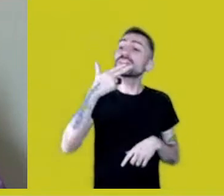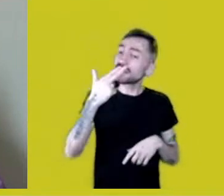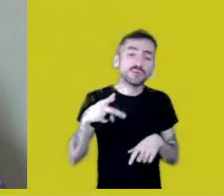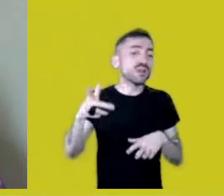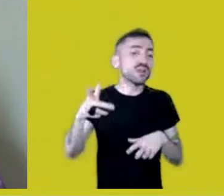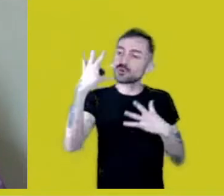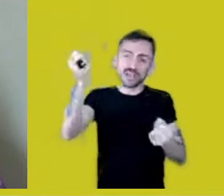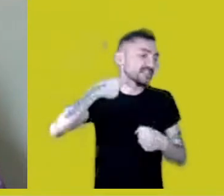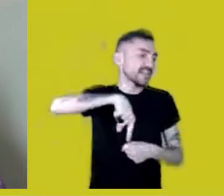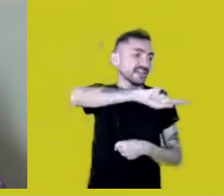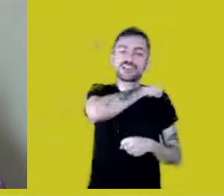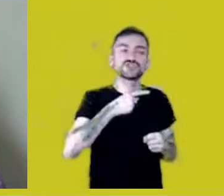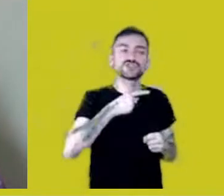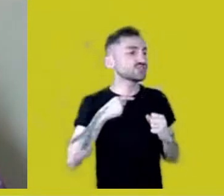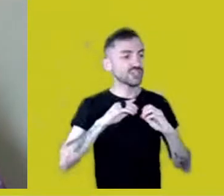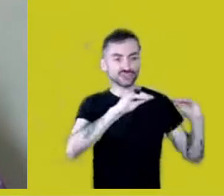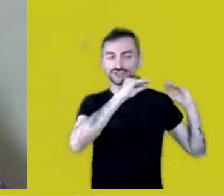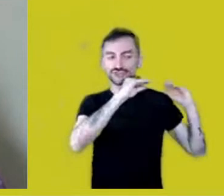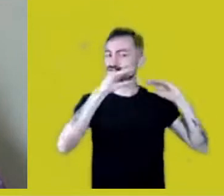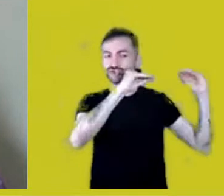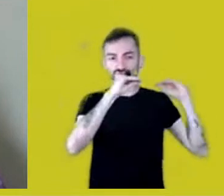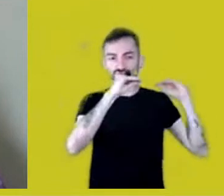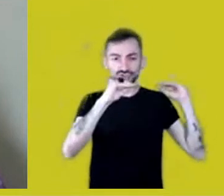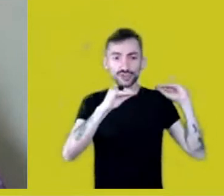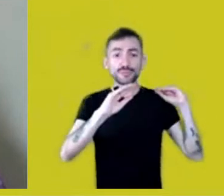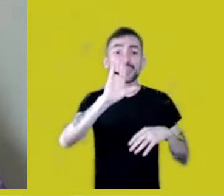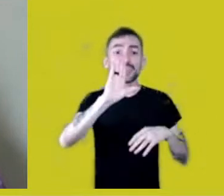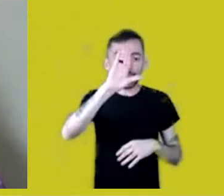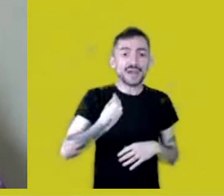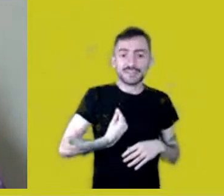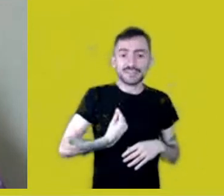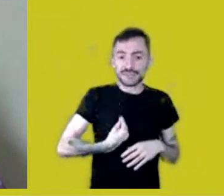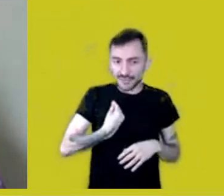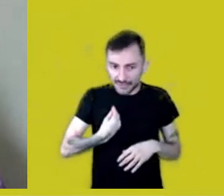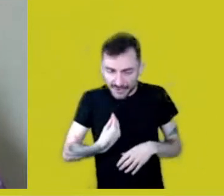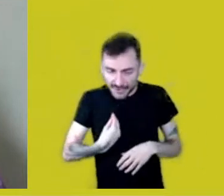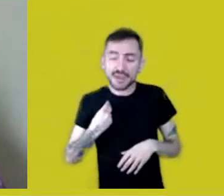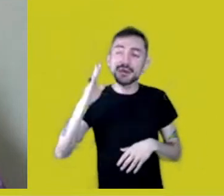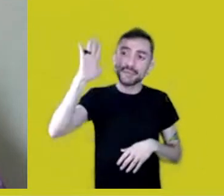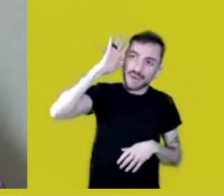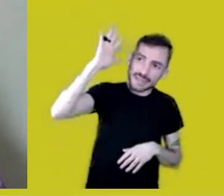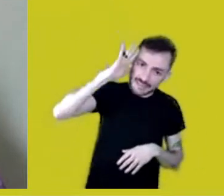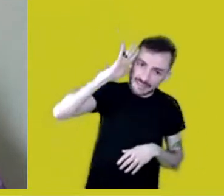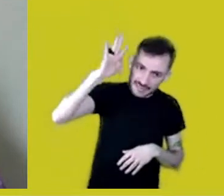But we preserved our Mura way of seeing things, living and thinking.